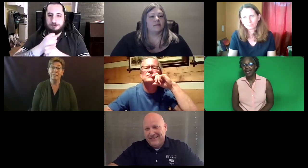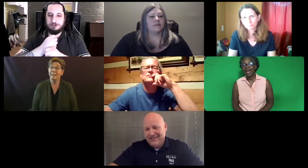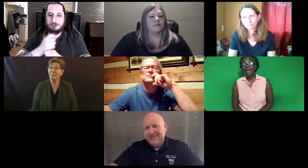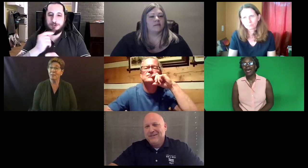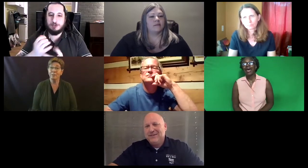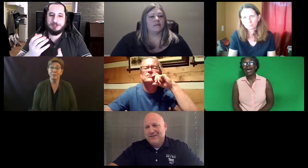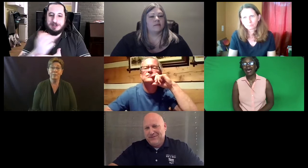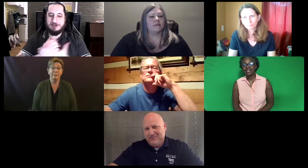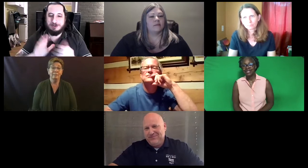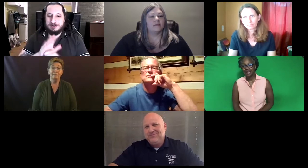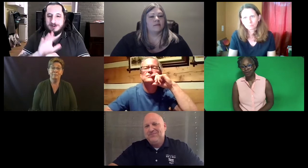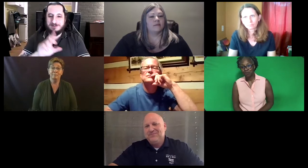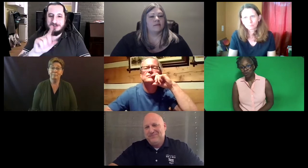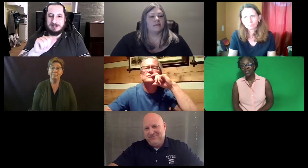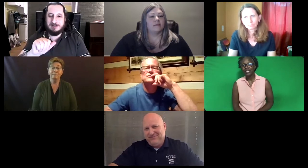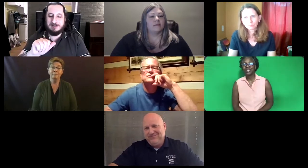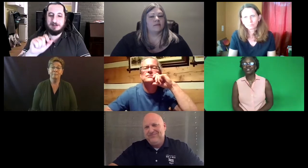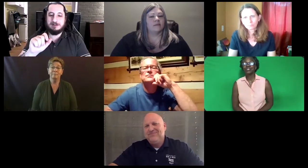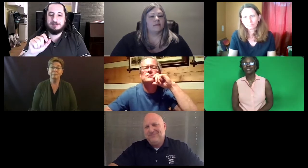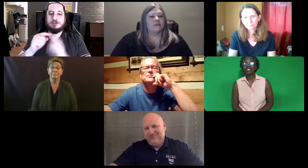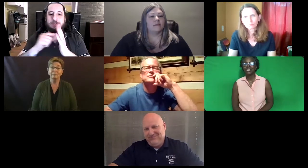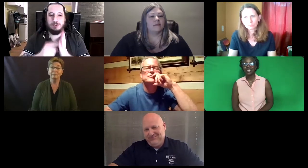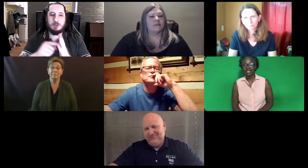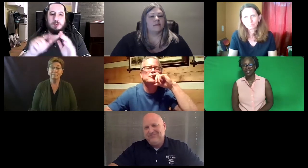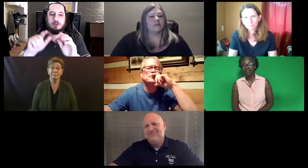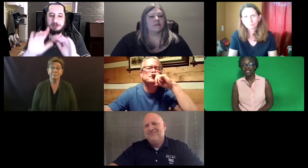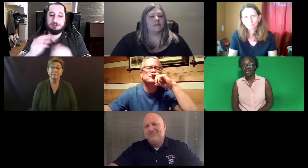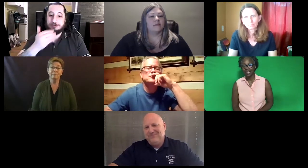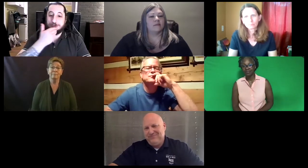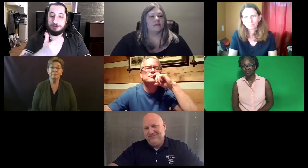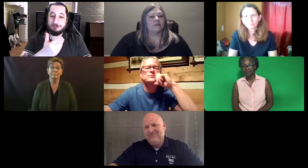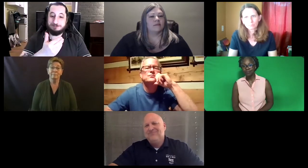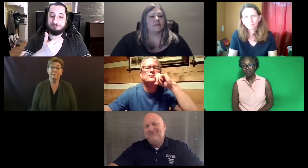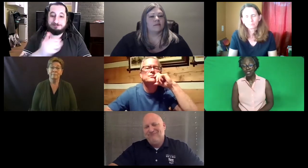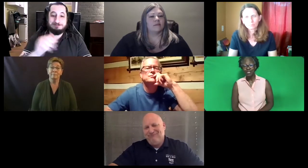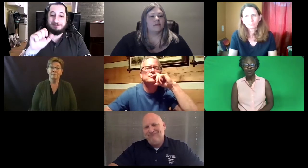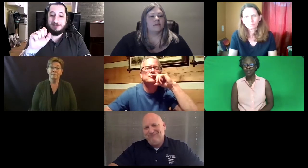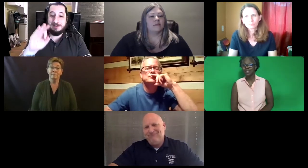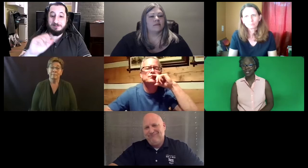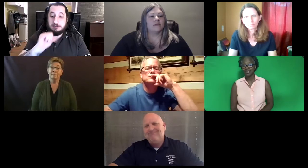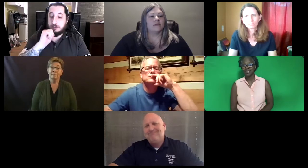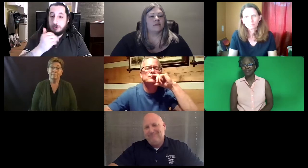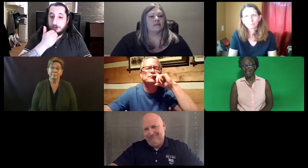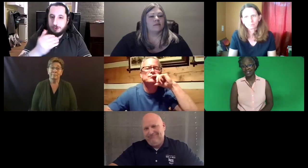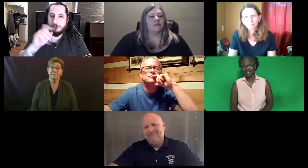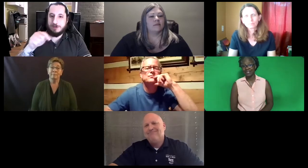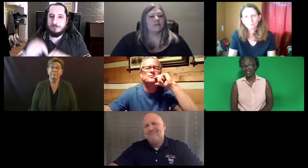Jon: And several more years to collect enough data to show that the test is valid.